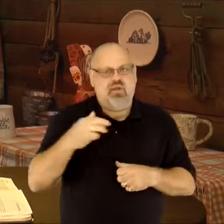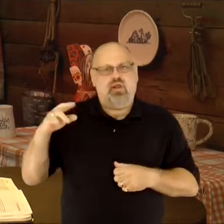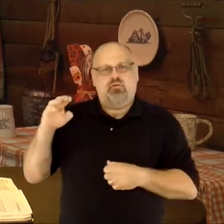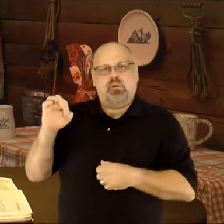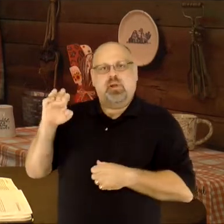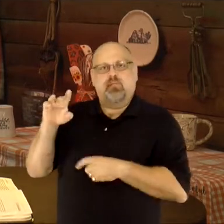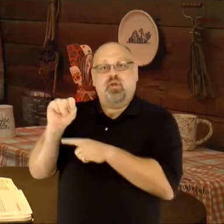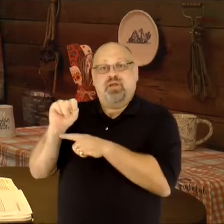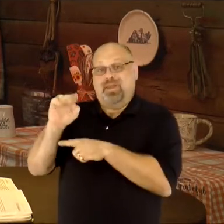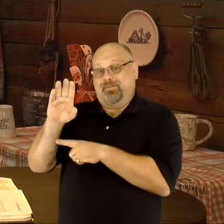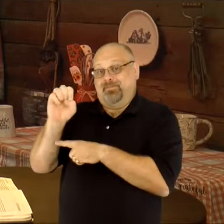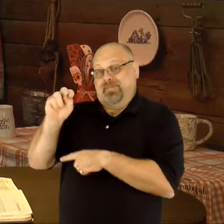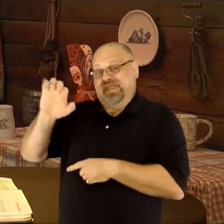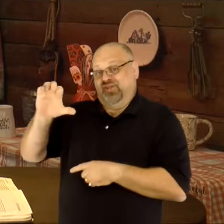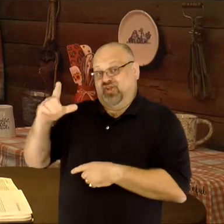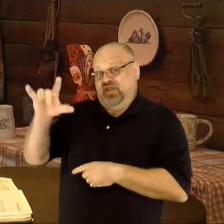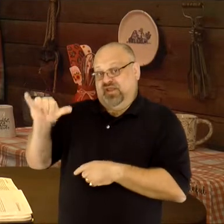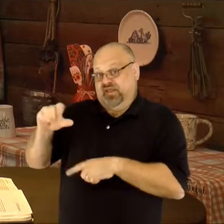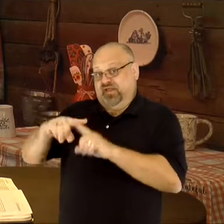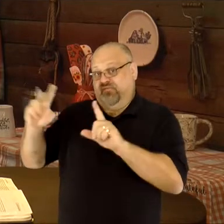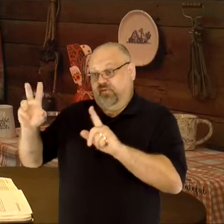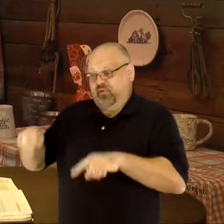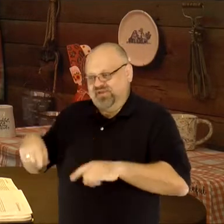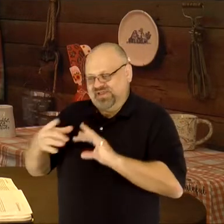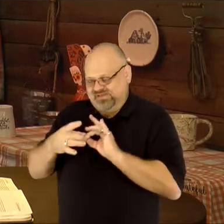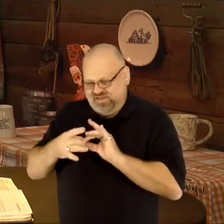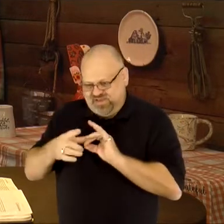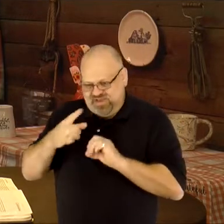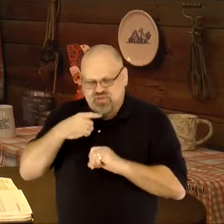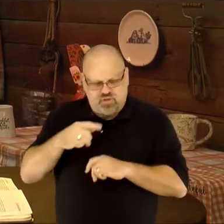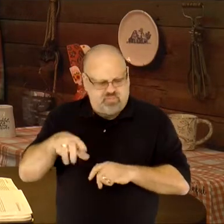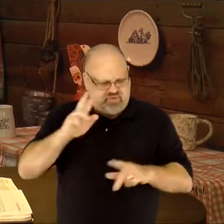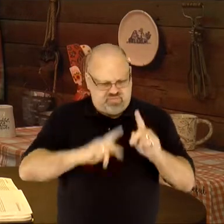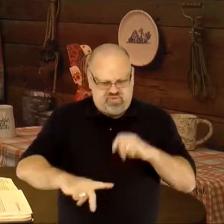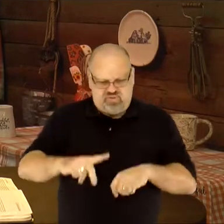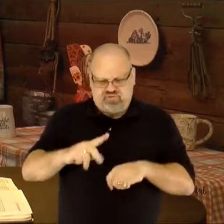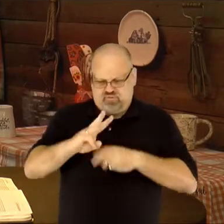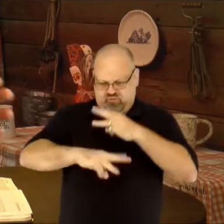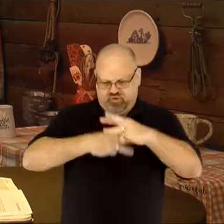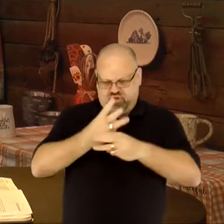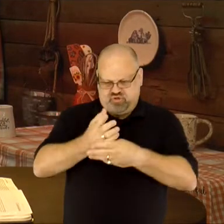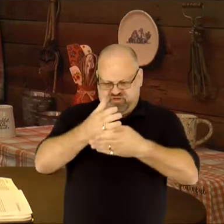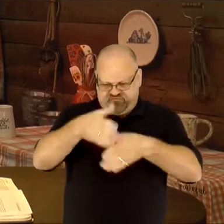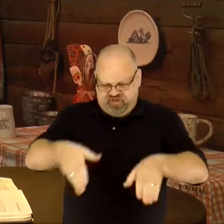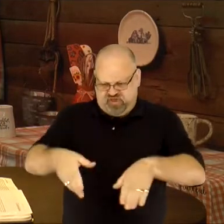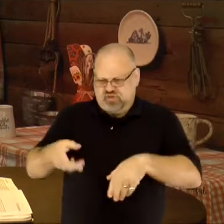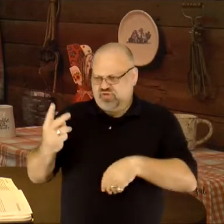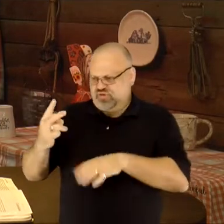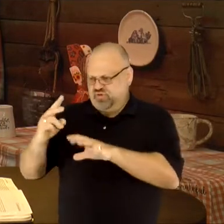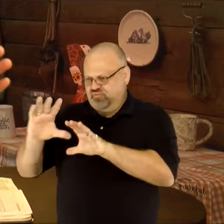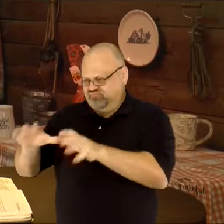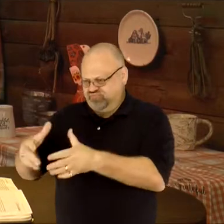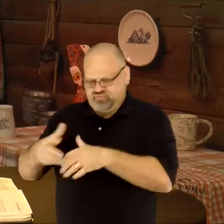Benchley said, "there are those who divide the world into two kinds of people, and those who don't."